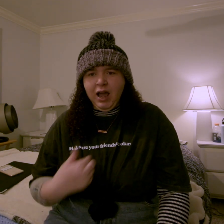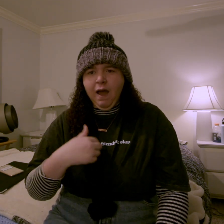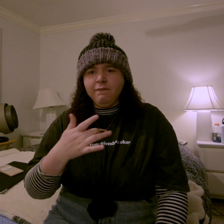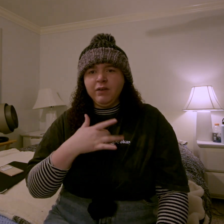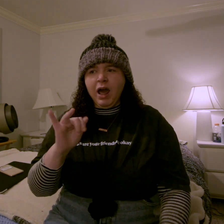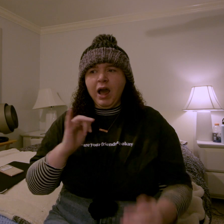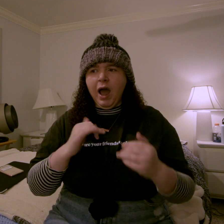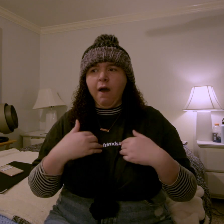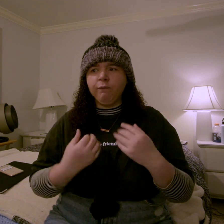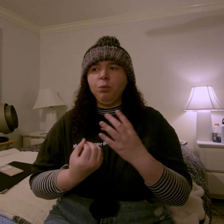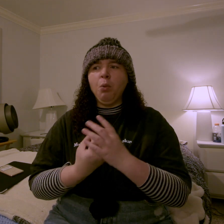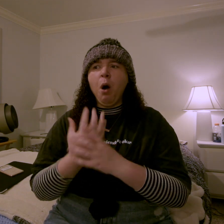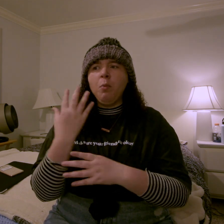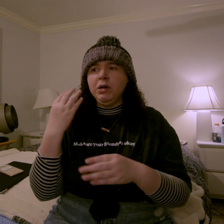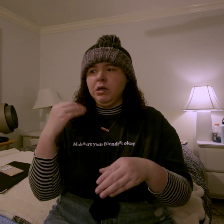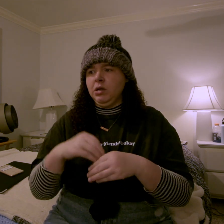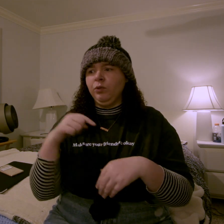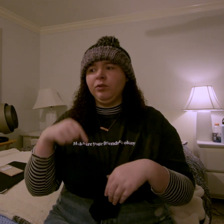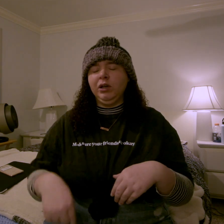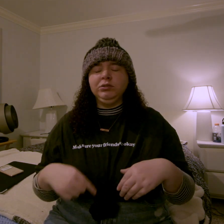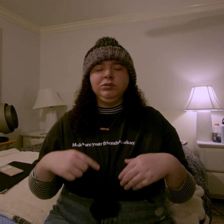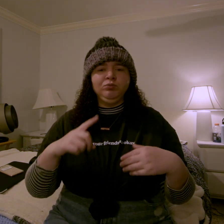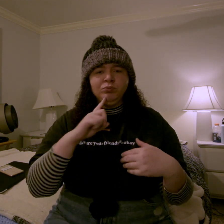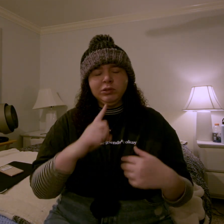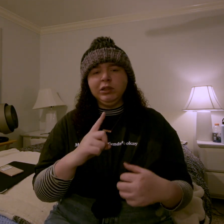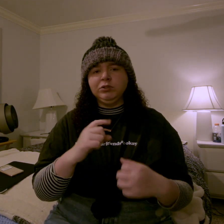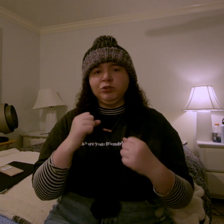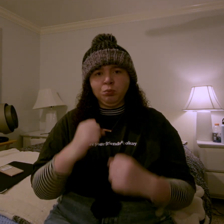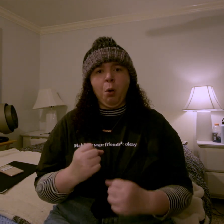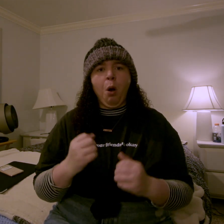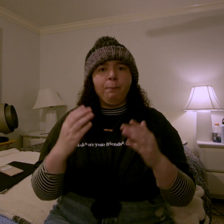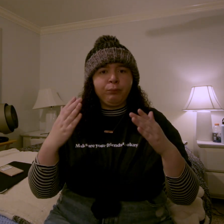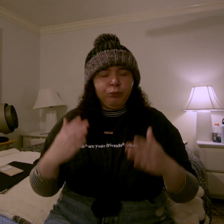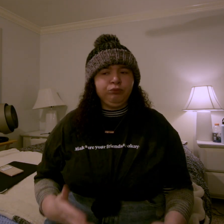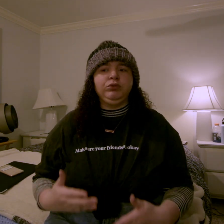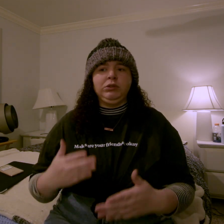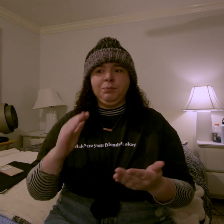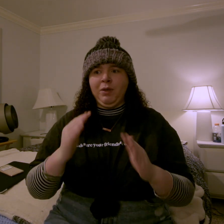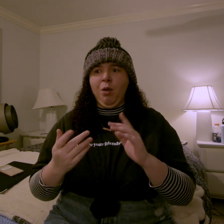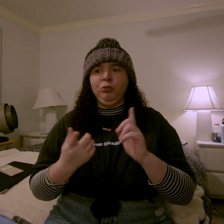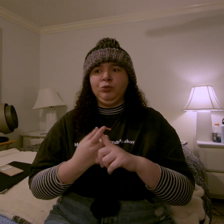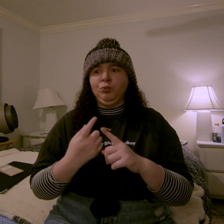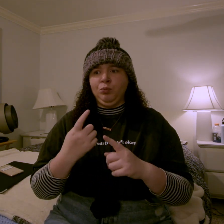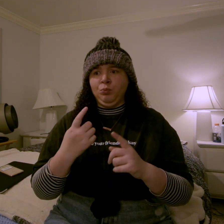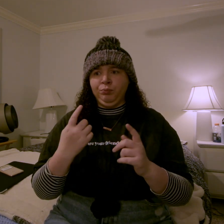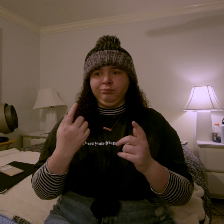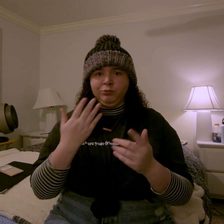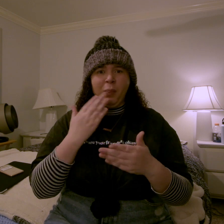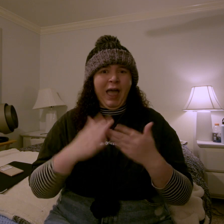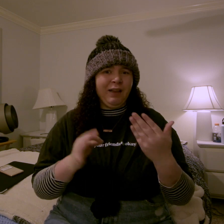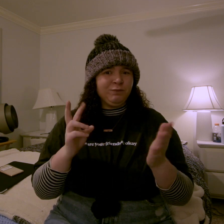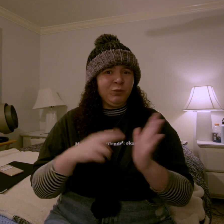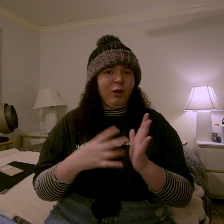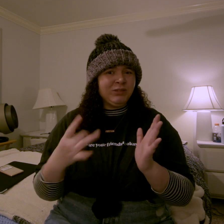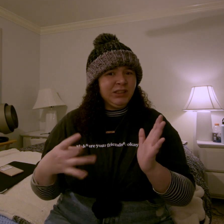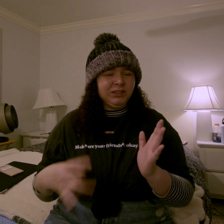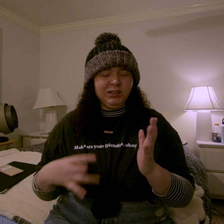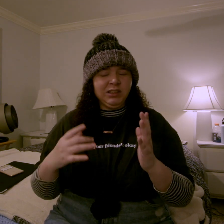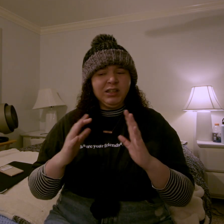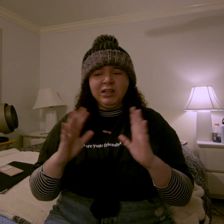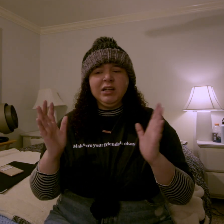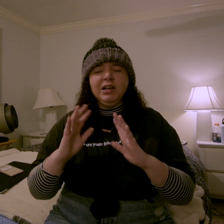i feel like i've grown up in a really strong person compared to the end of 2018